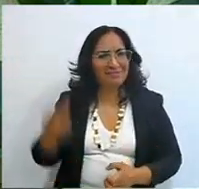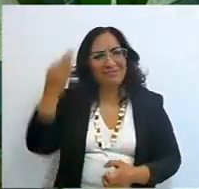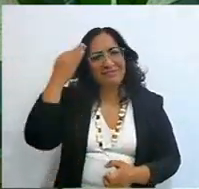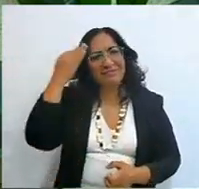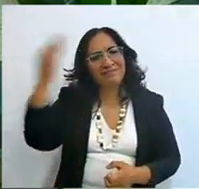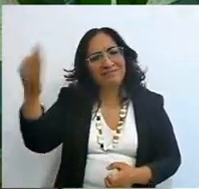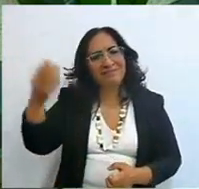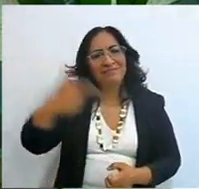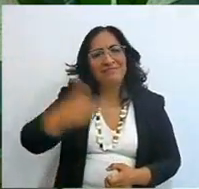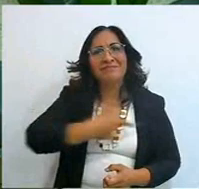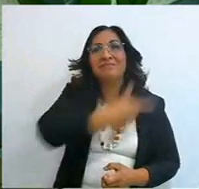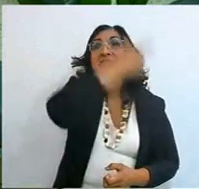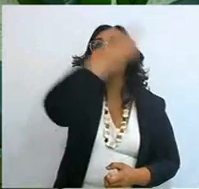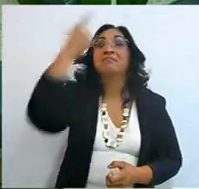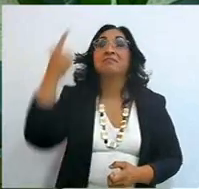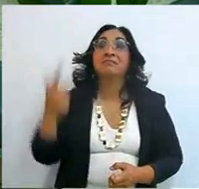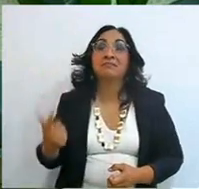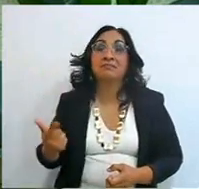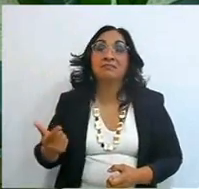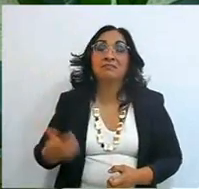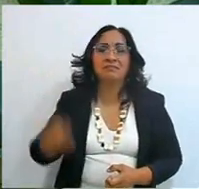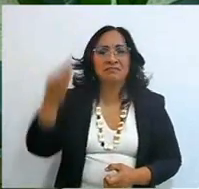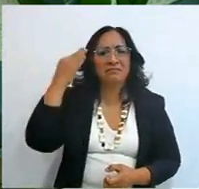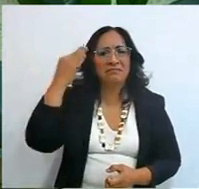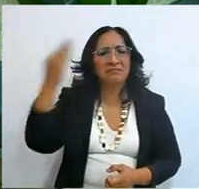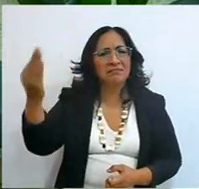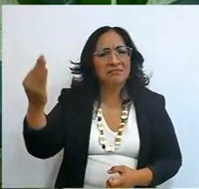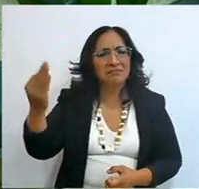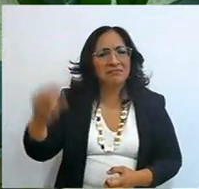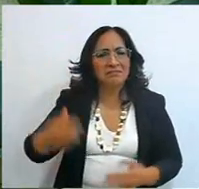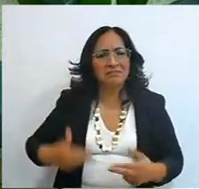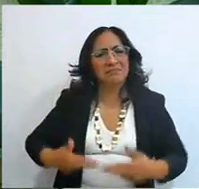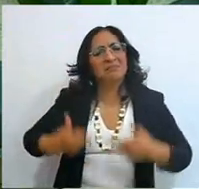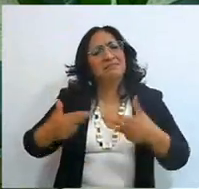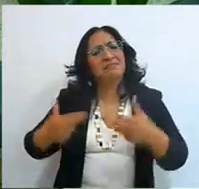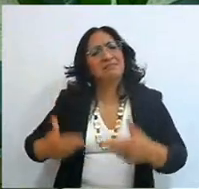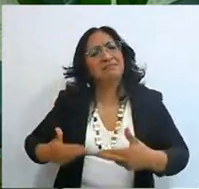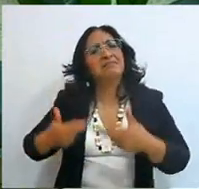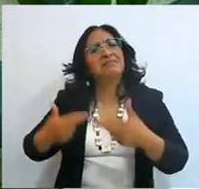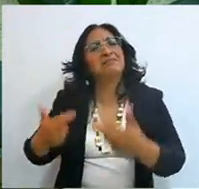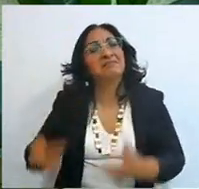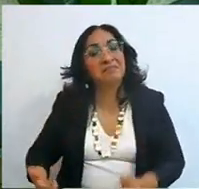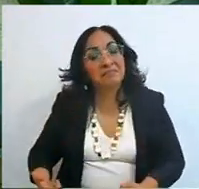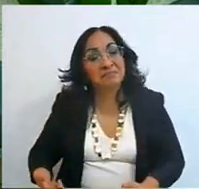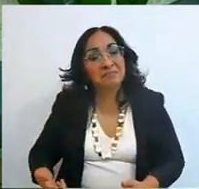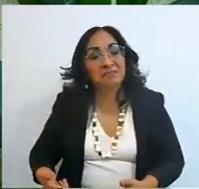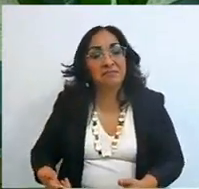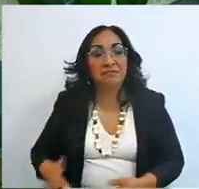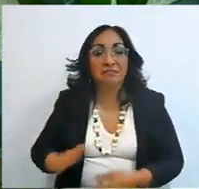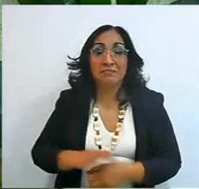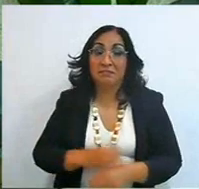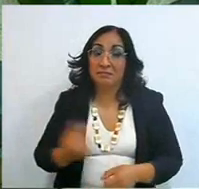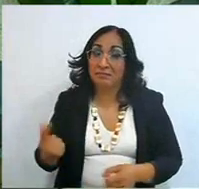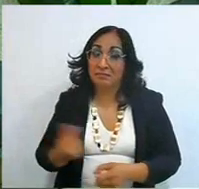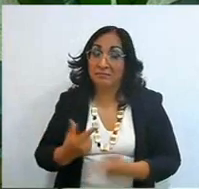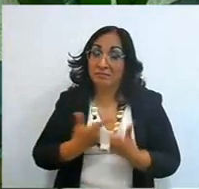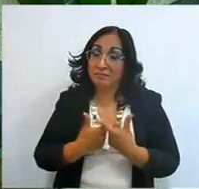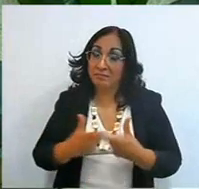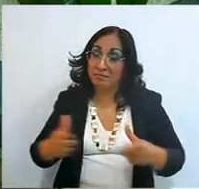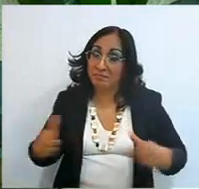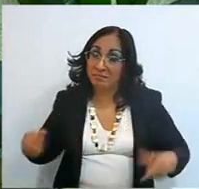grace means a gift, it is a gift that right now in this time, we can freely praise God,